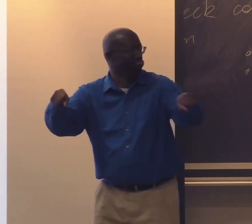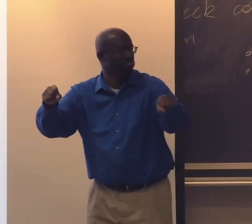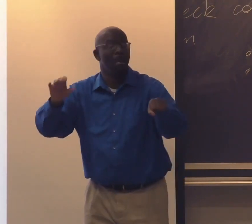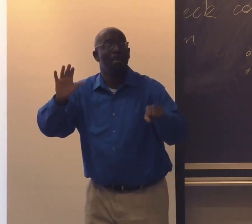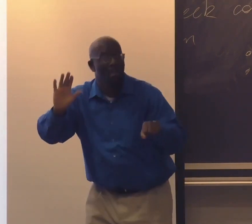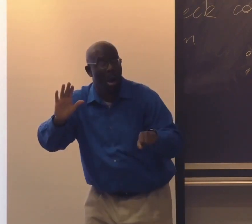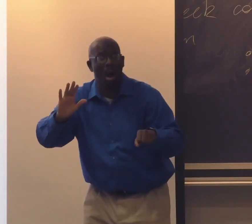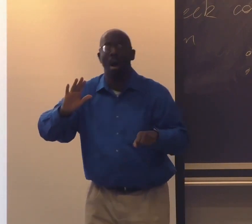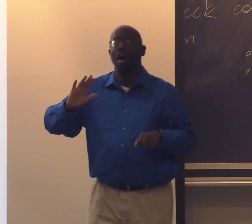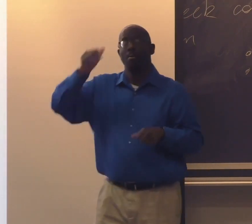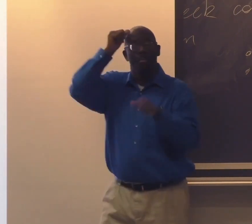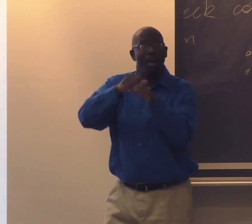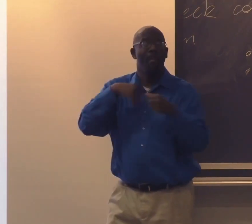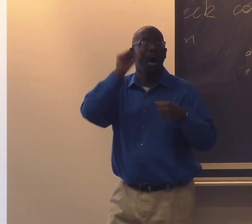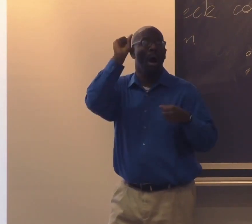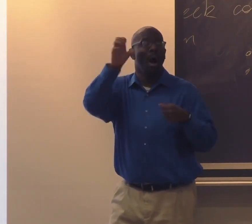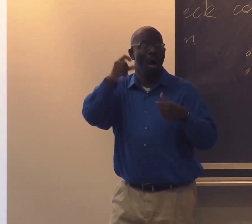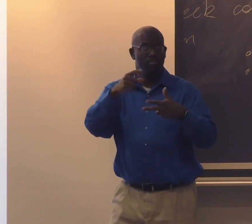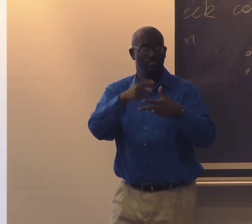It can be integrated into ASL.